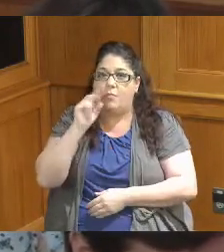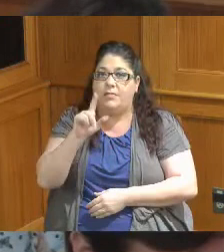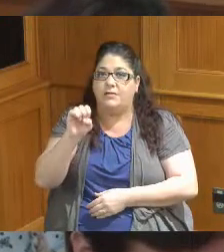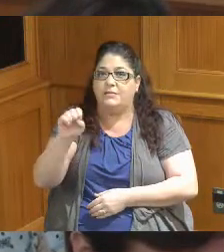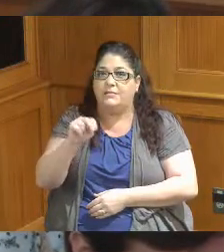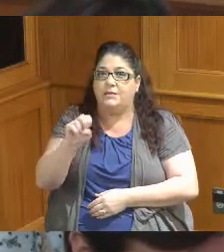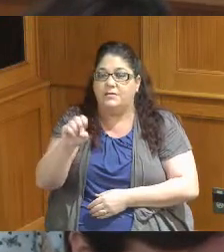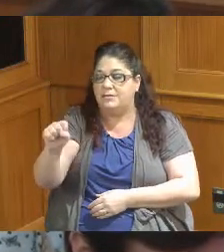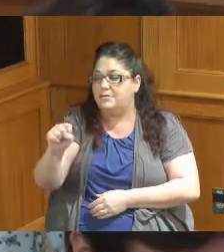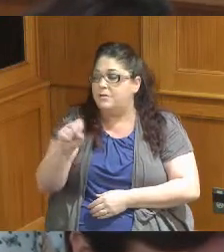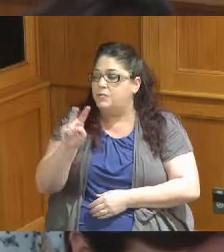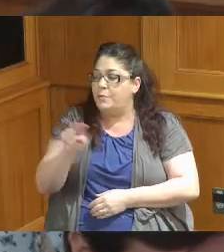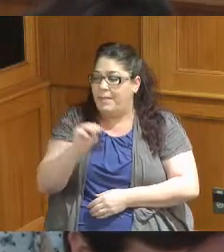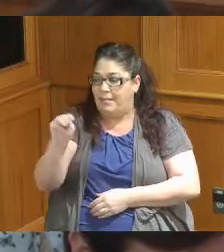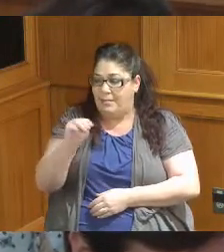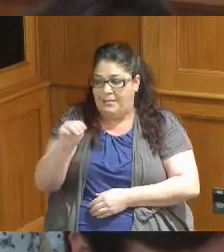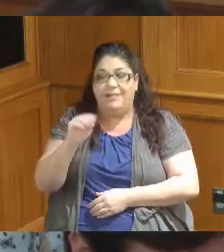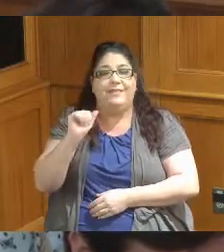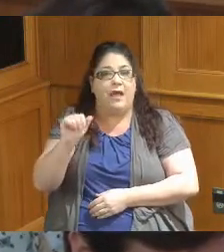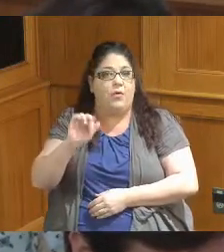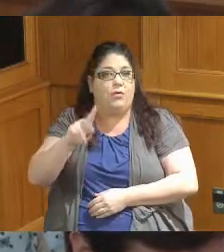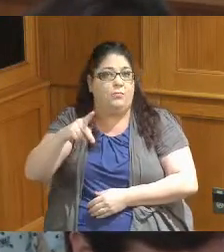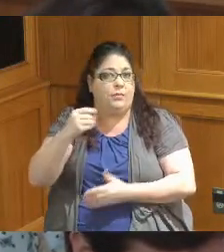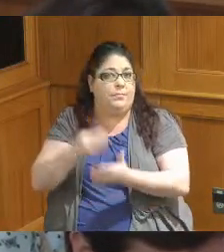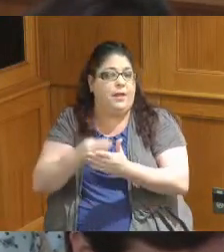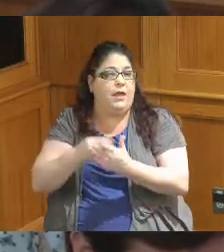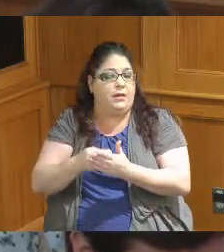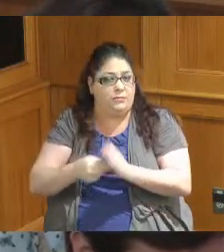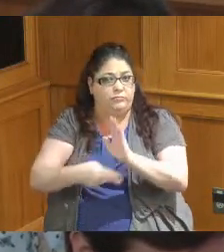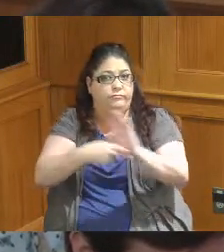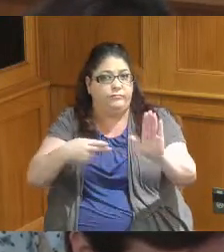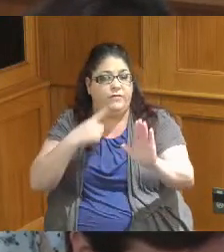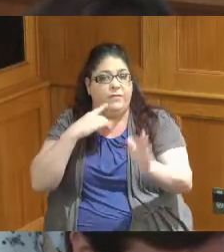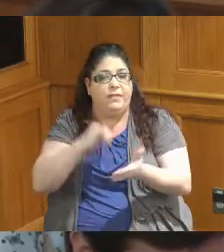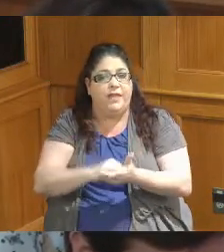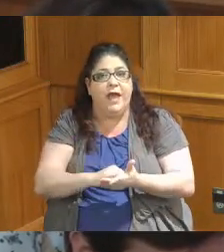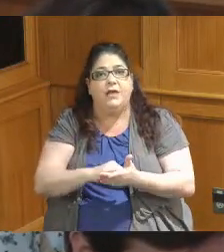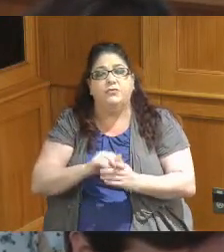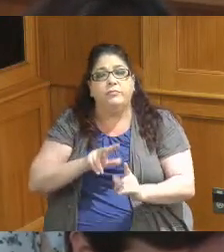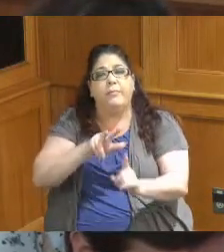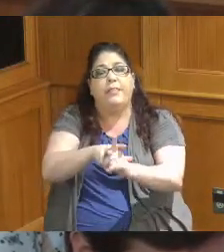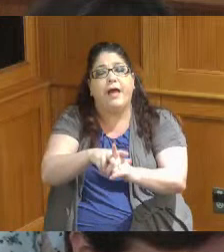Board allocated 2 million in our ARPA funding to deploy grants to innovative approaches to